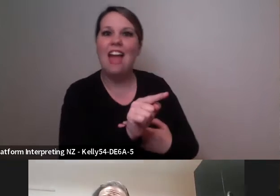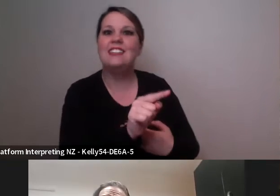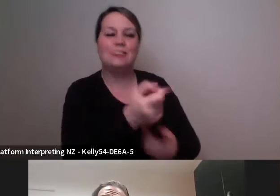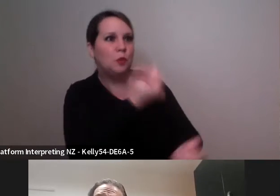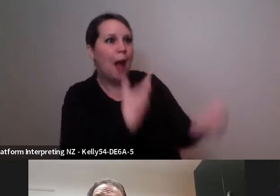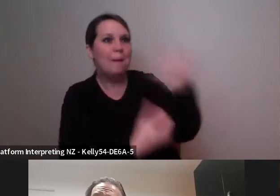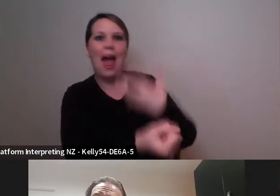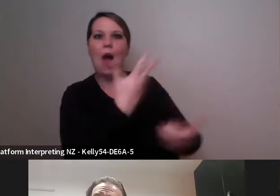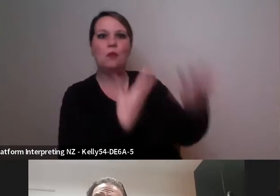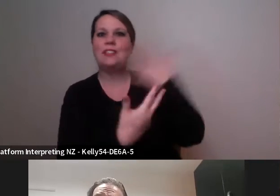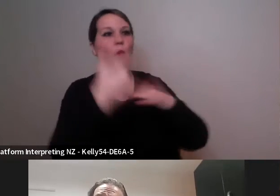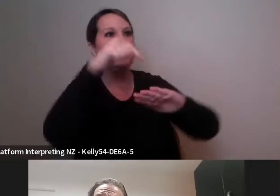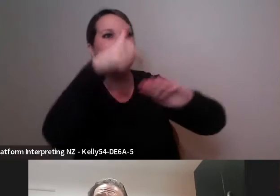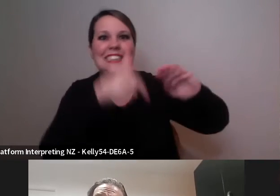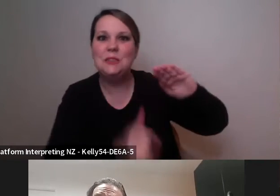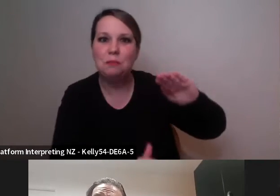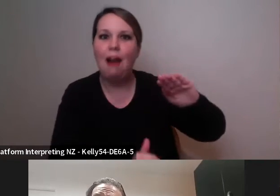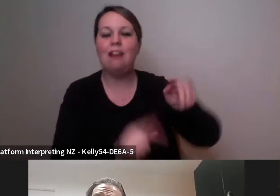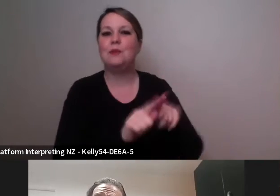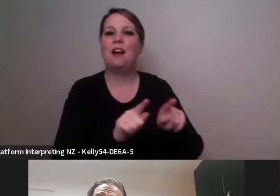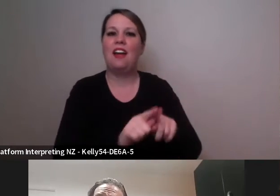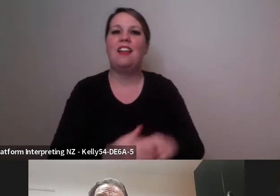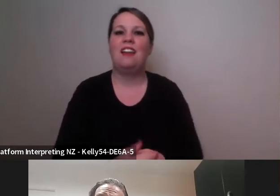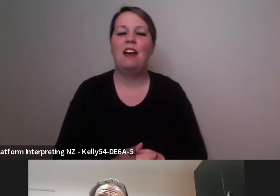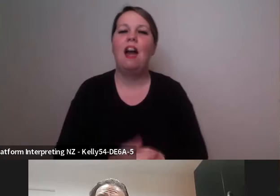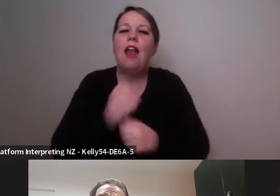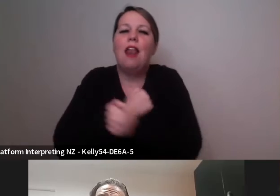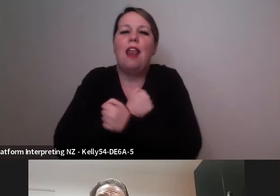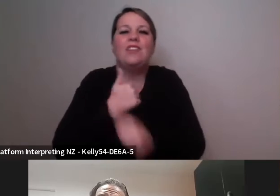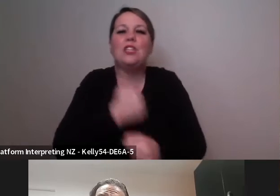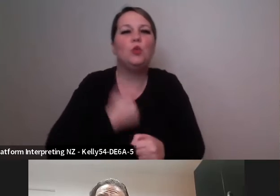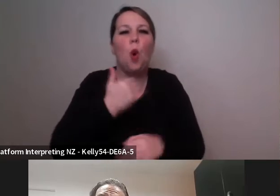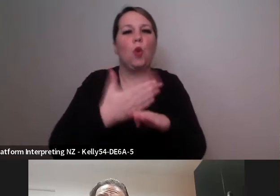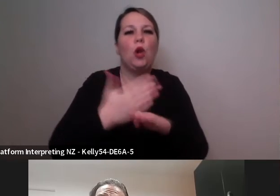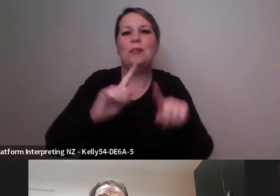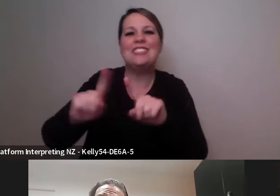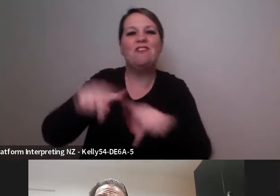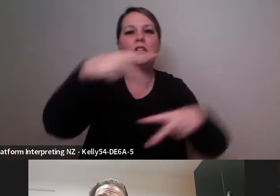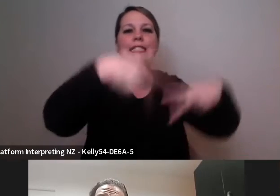you know enjoy working with different dance artists and often when I give a task or an exercise or